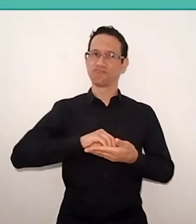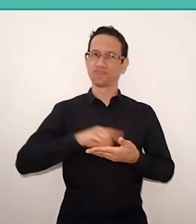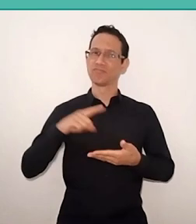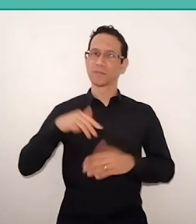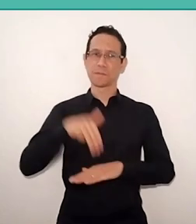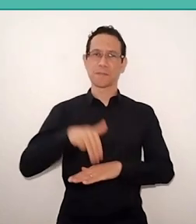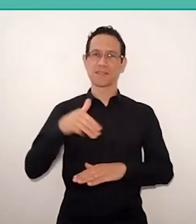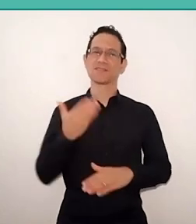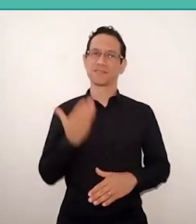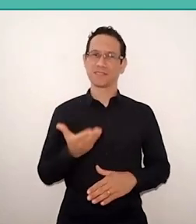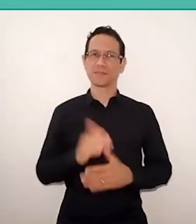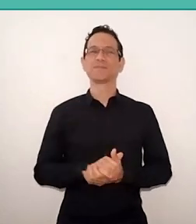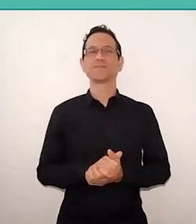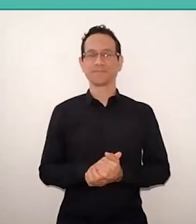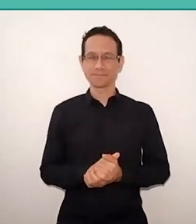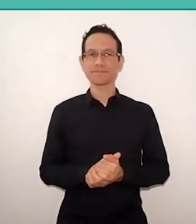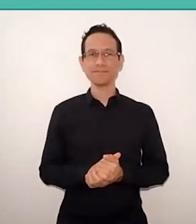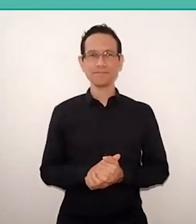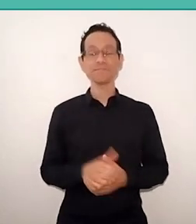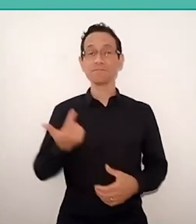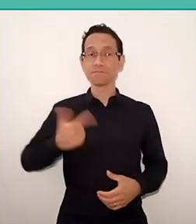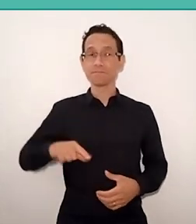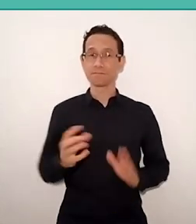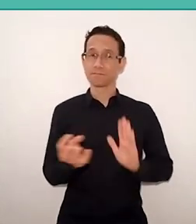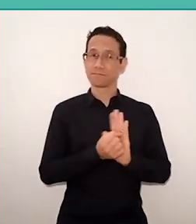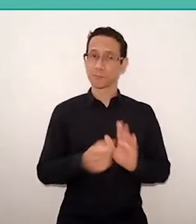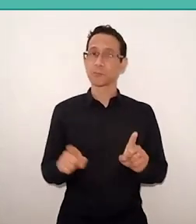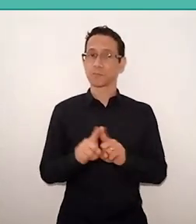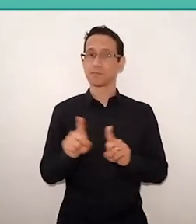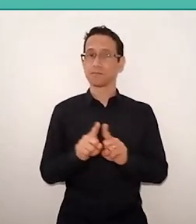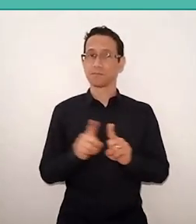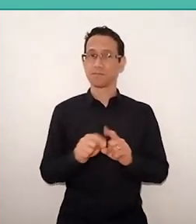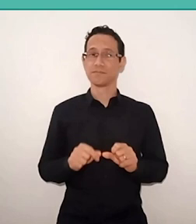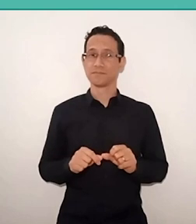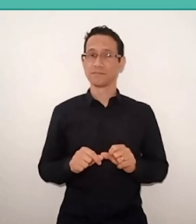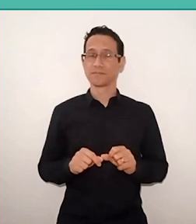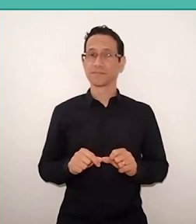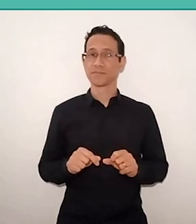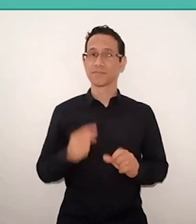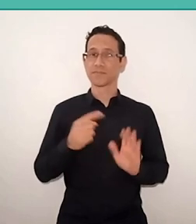And, just for the Record also, someone here indicated, to Claudine Melo,